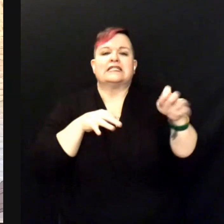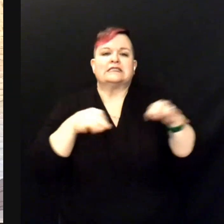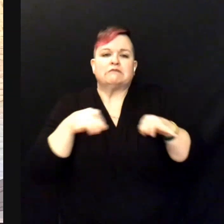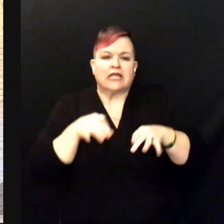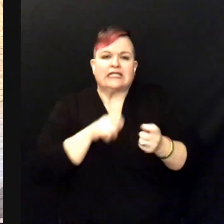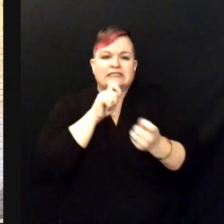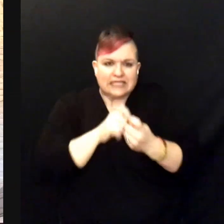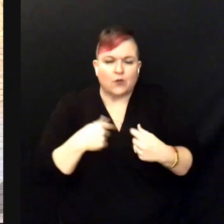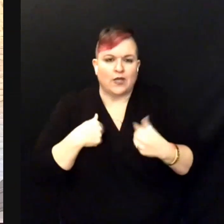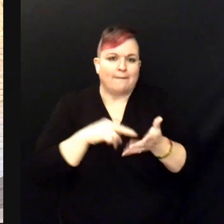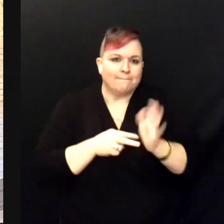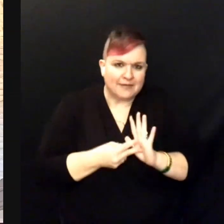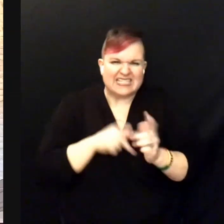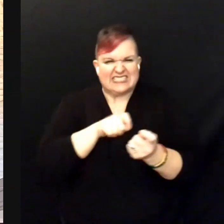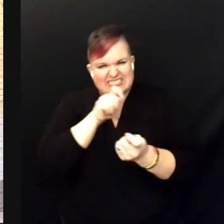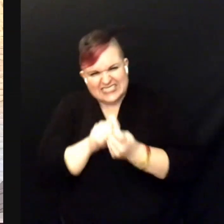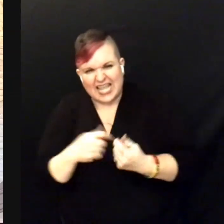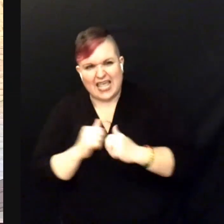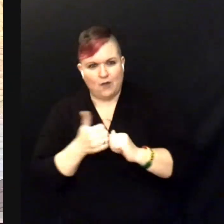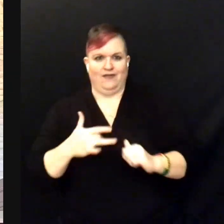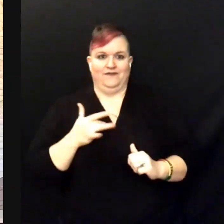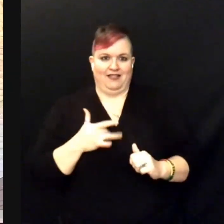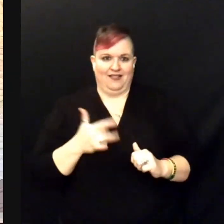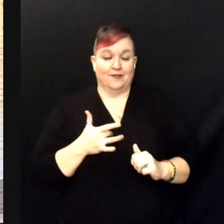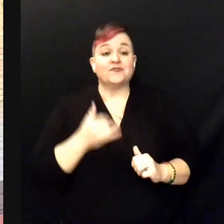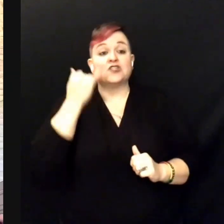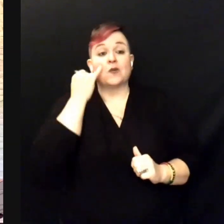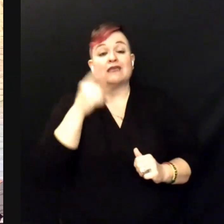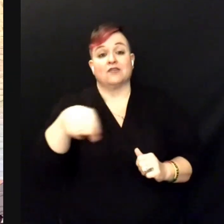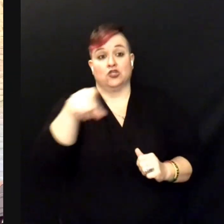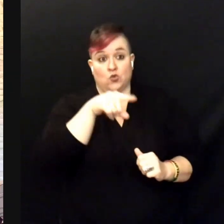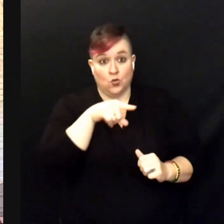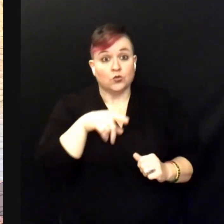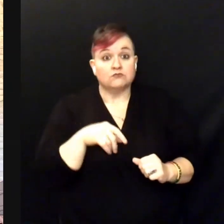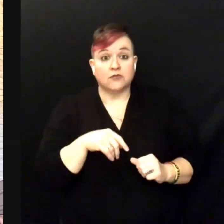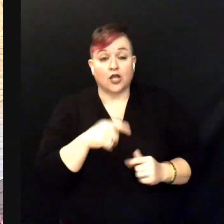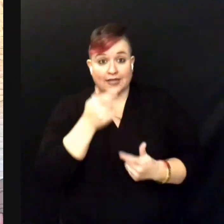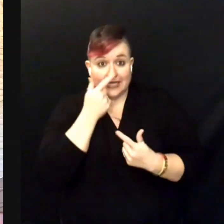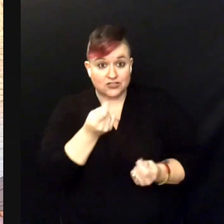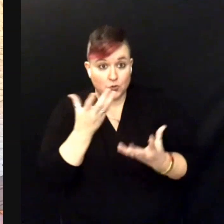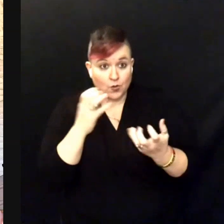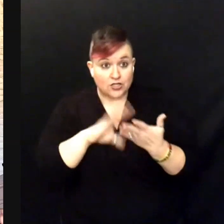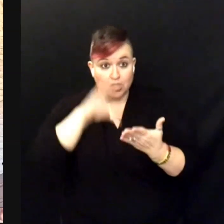exactly how I feel. So if you are interested in learning some sign language